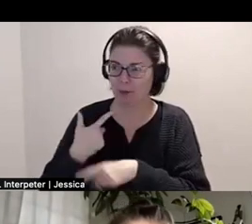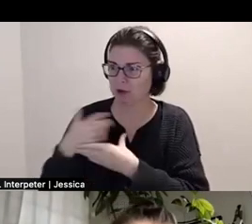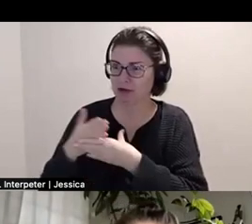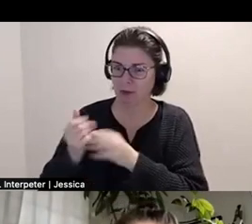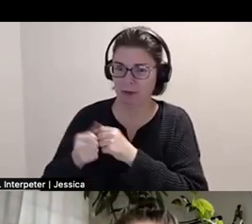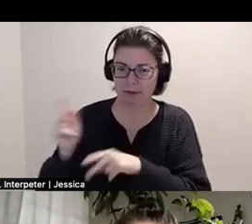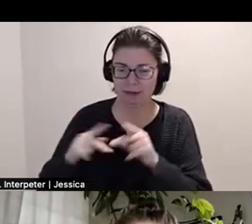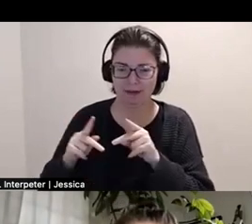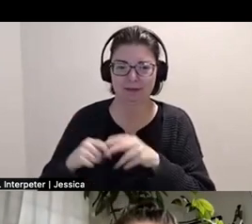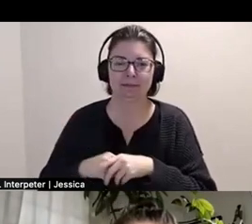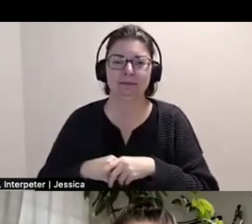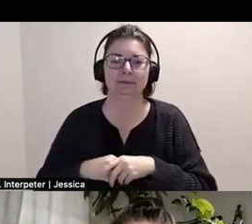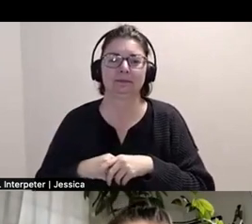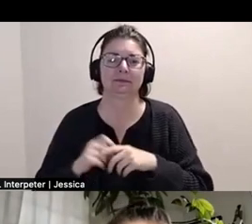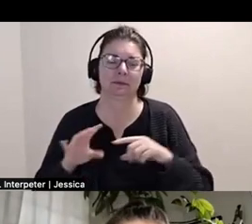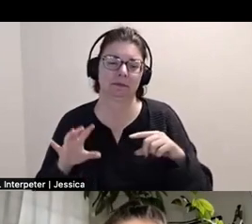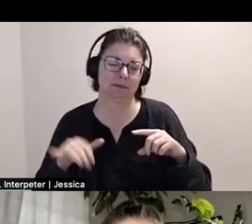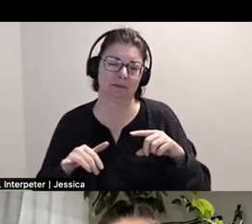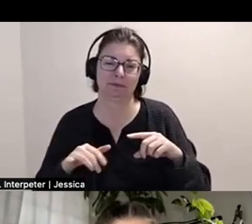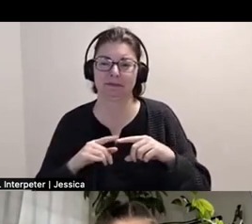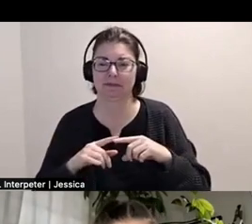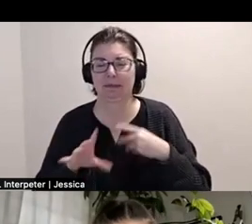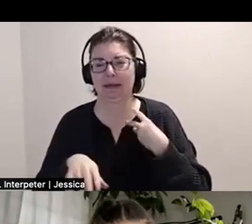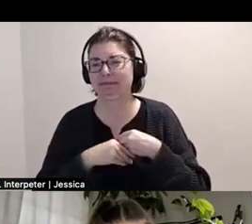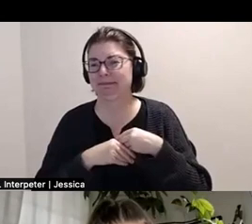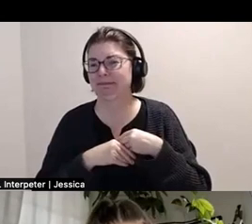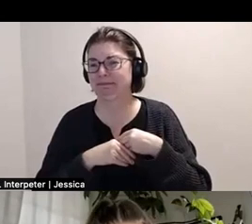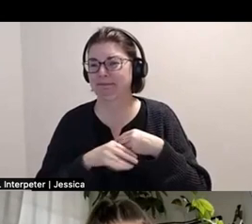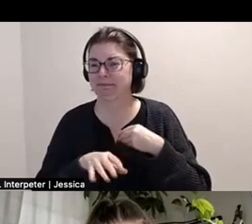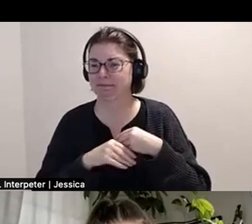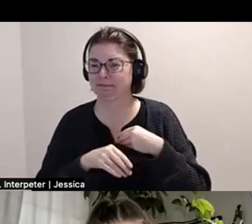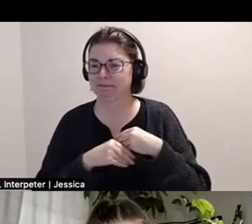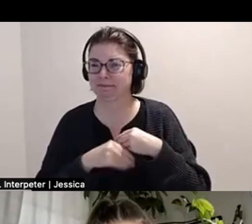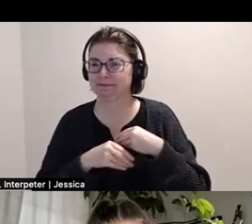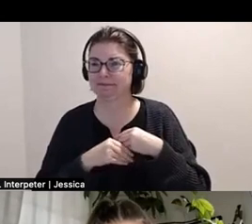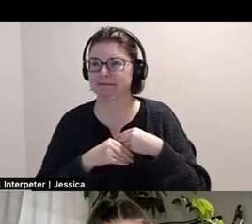And so it was, it like, adds a... in the quilting, specifically,